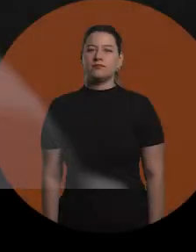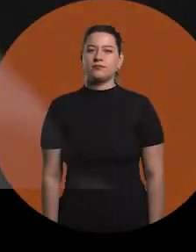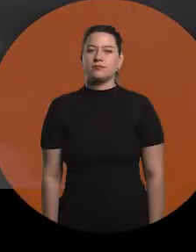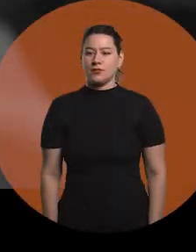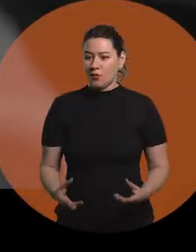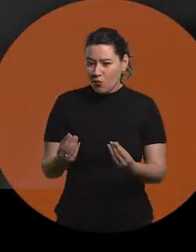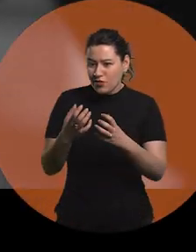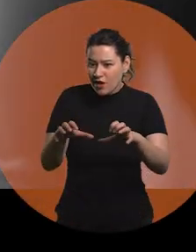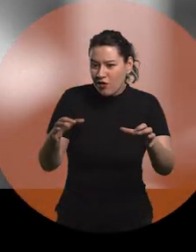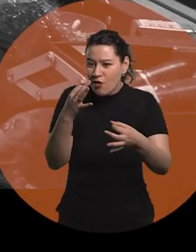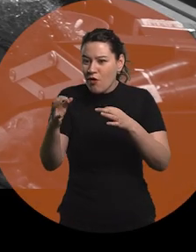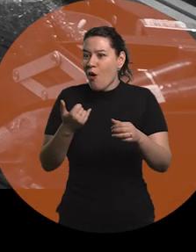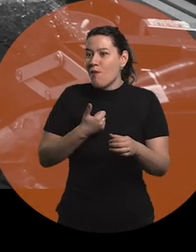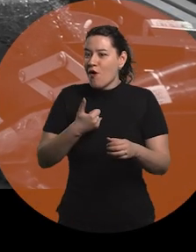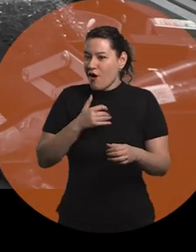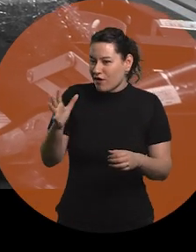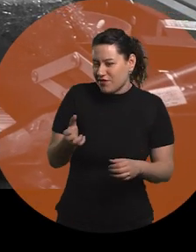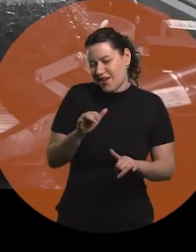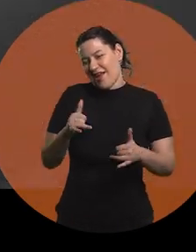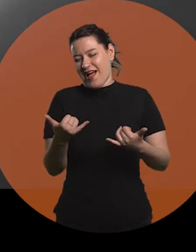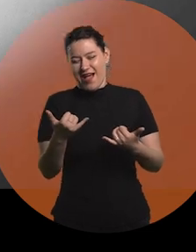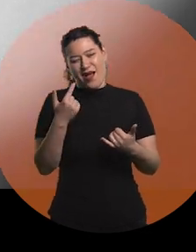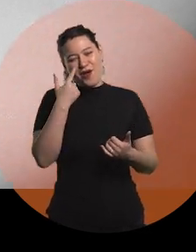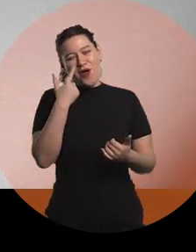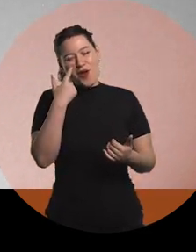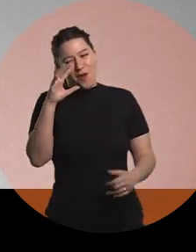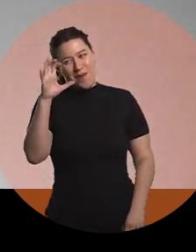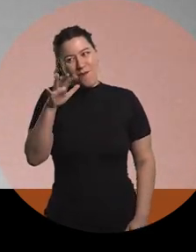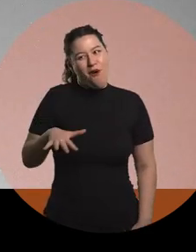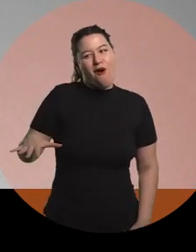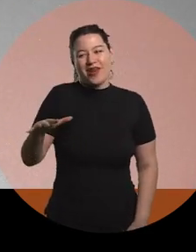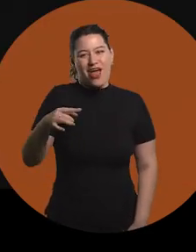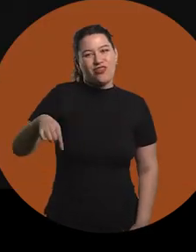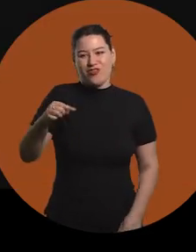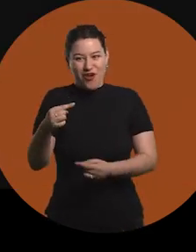That's a lot of things. I don't know how you find what you need there. Ah, because I already know this by heart.